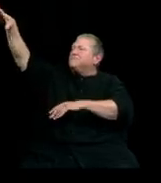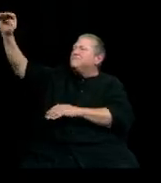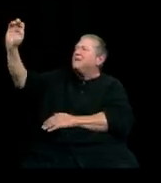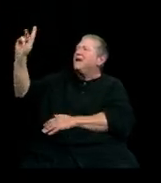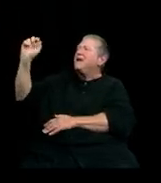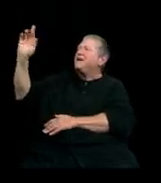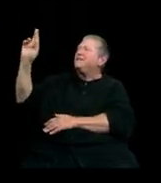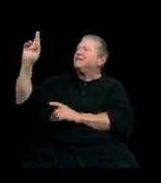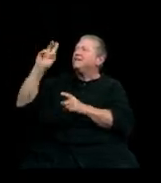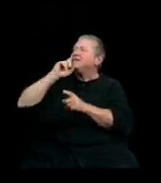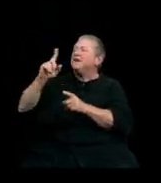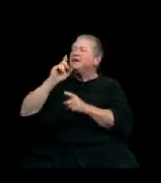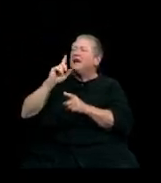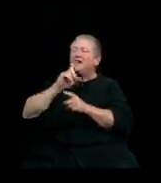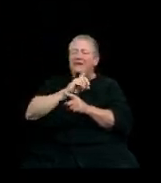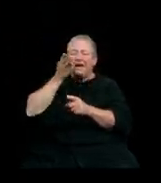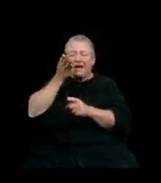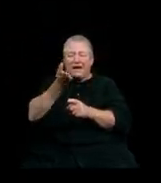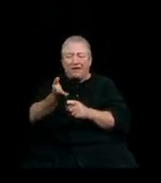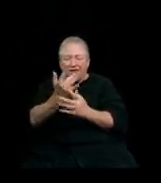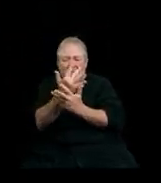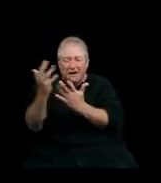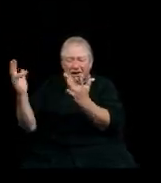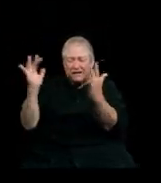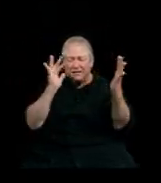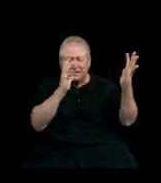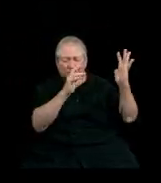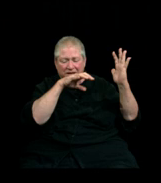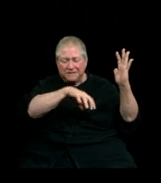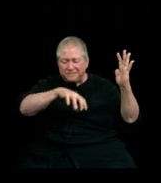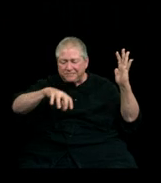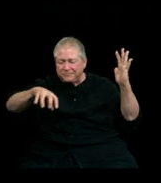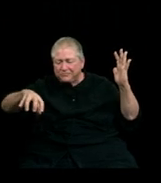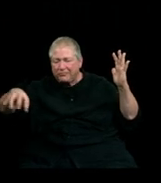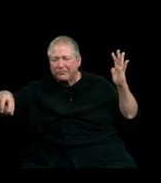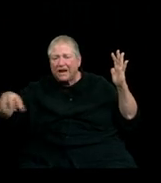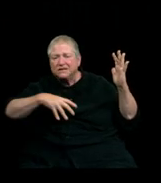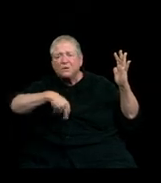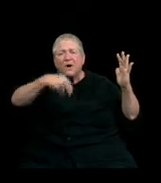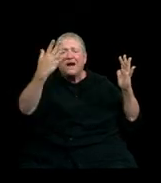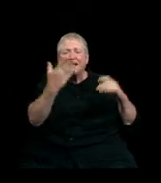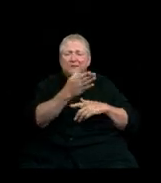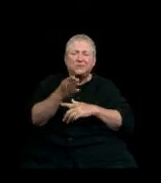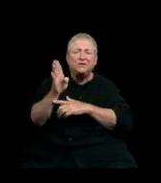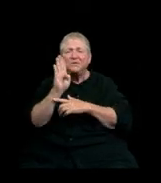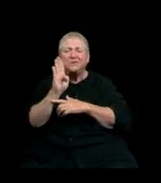Nestling there among the grandeur, reigns the White and Blue.